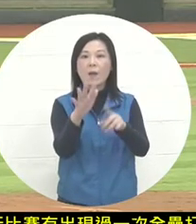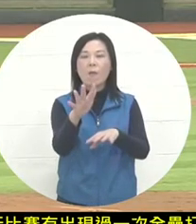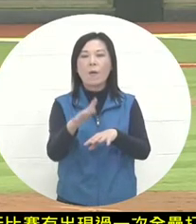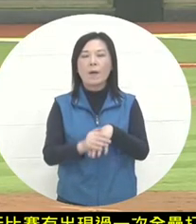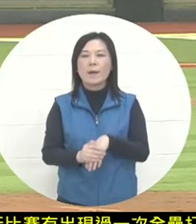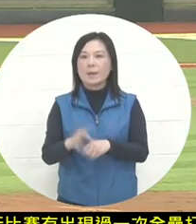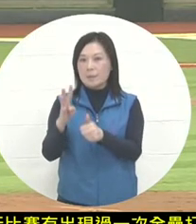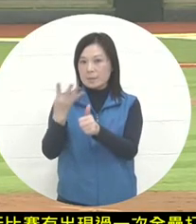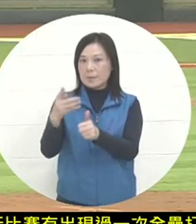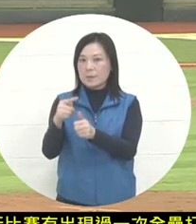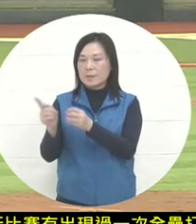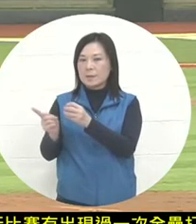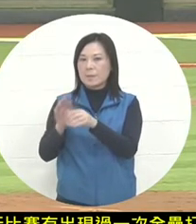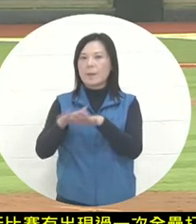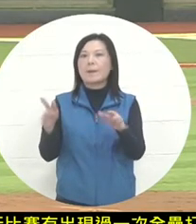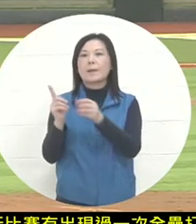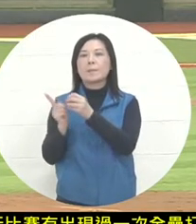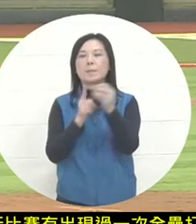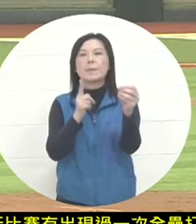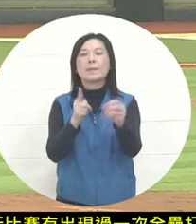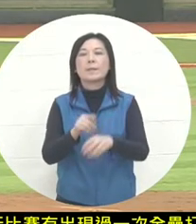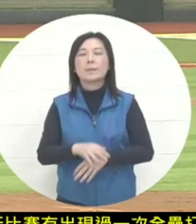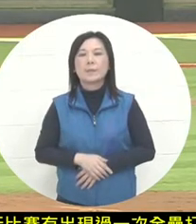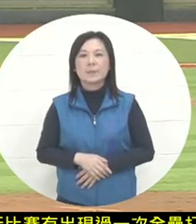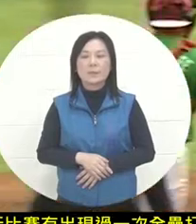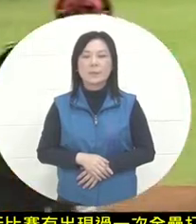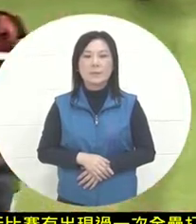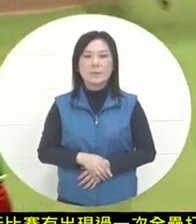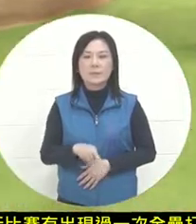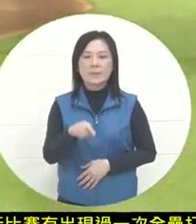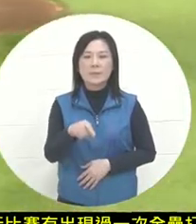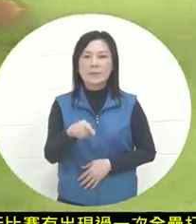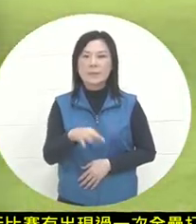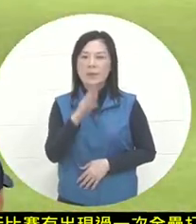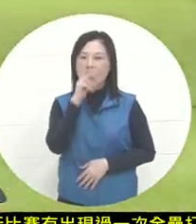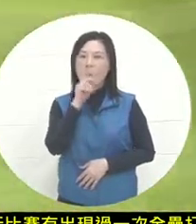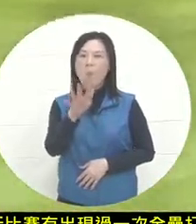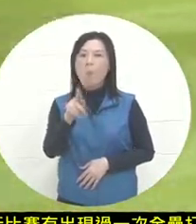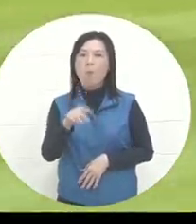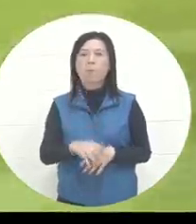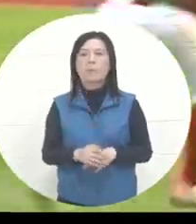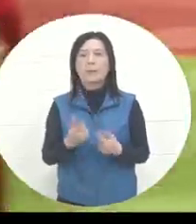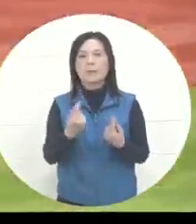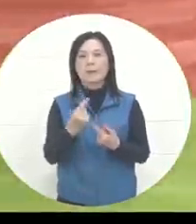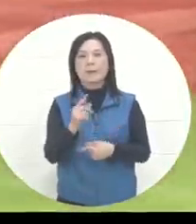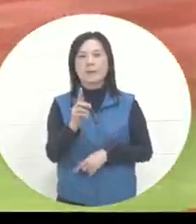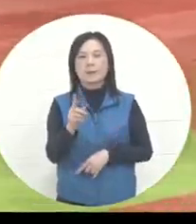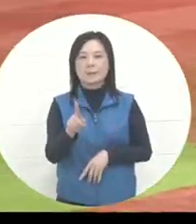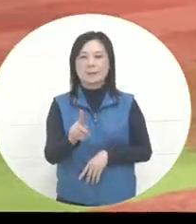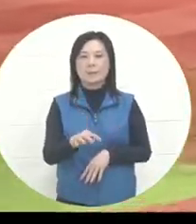this time. Anshima and his follow-up handling were flawed. He also came back to score. At this time,